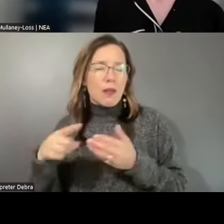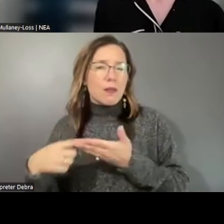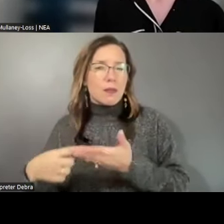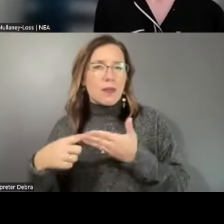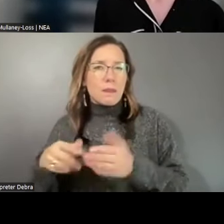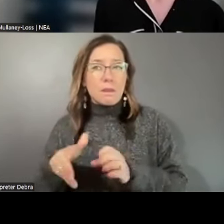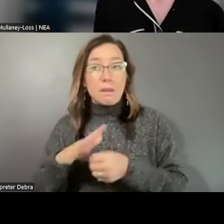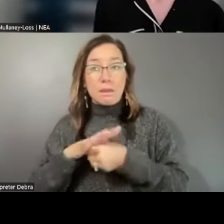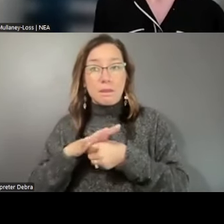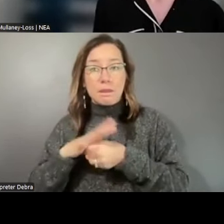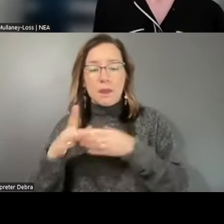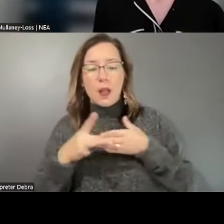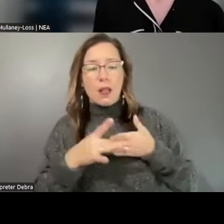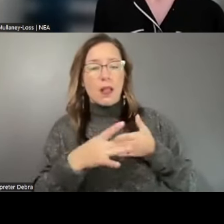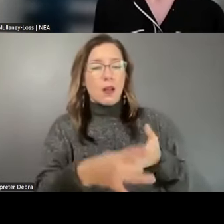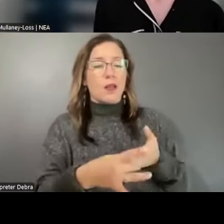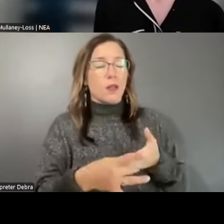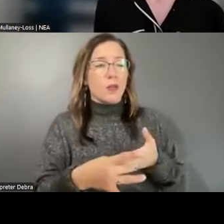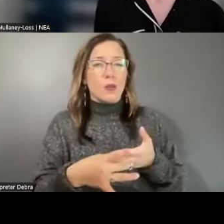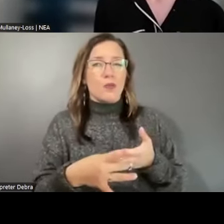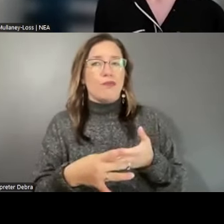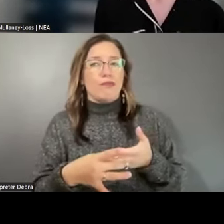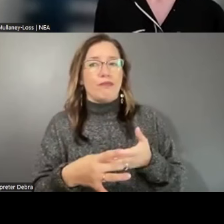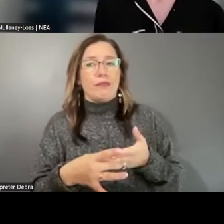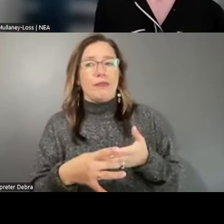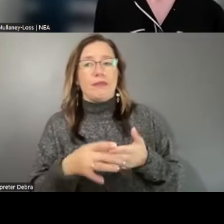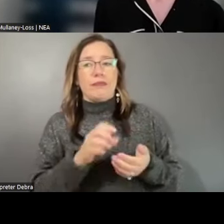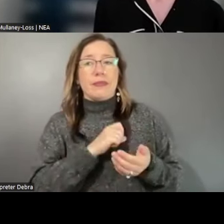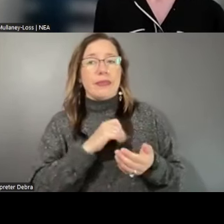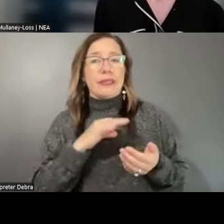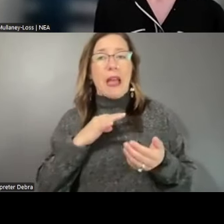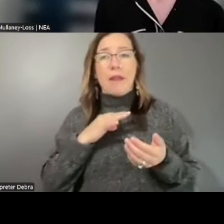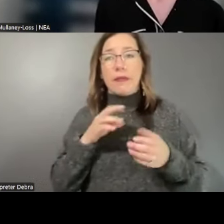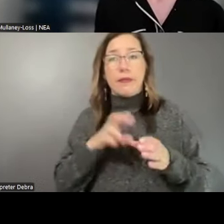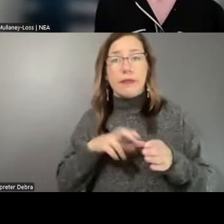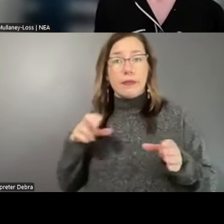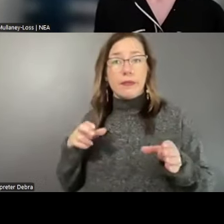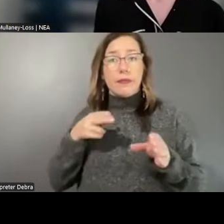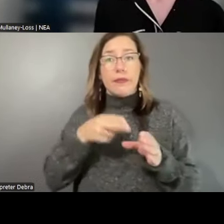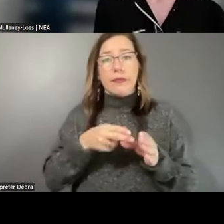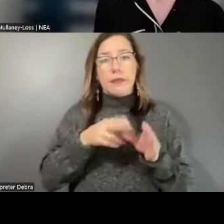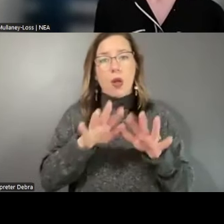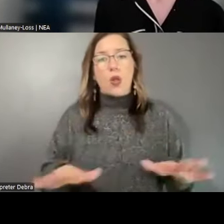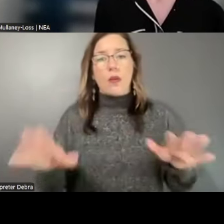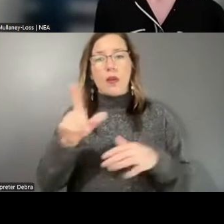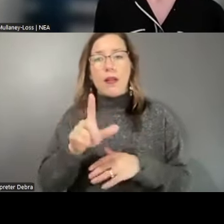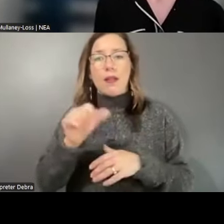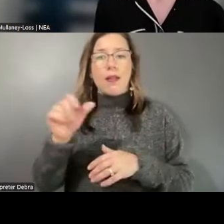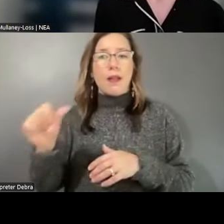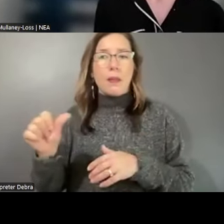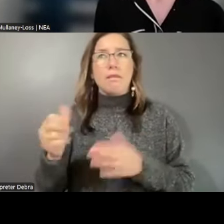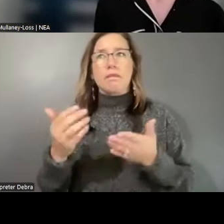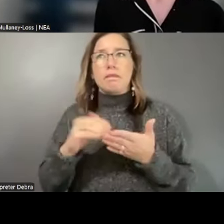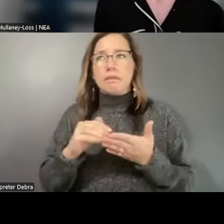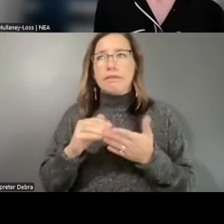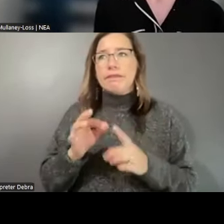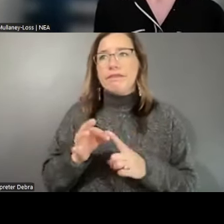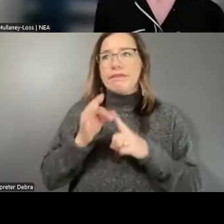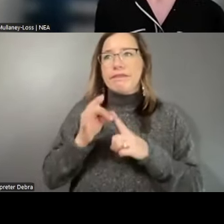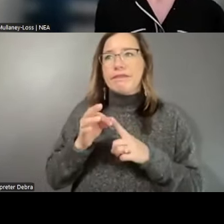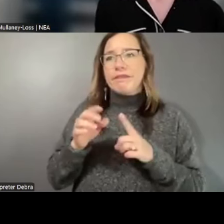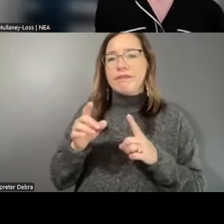led to considerable staff turnover across LAAs, again, especially among small organizations, and